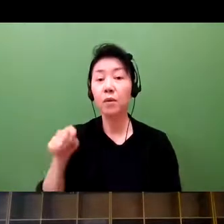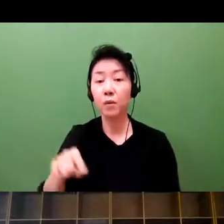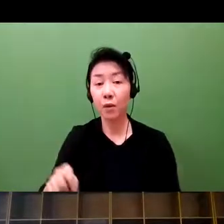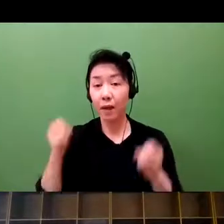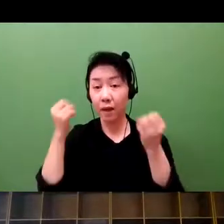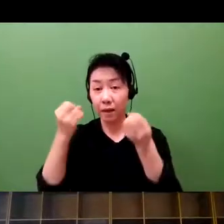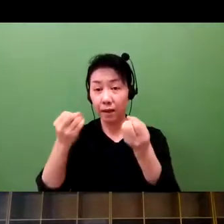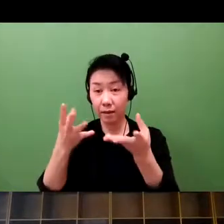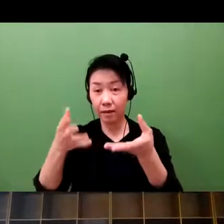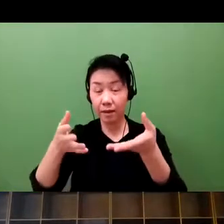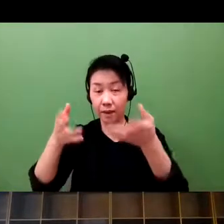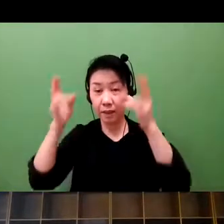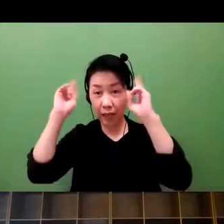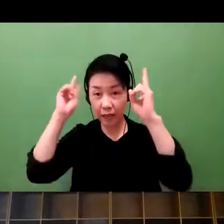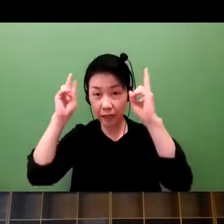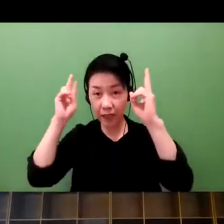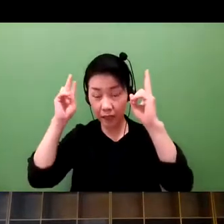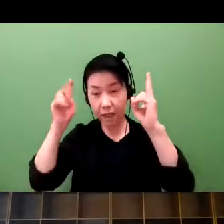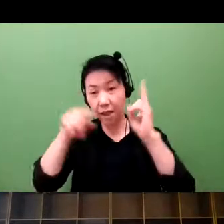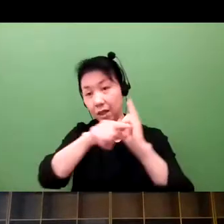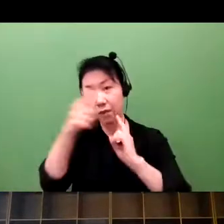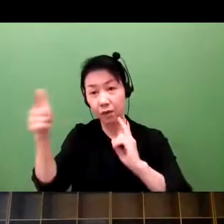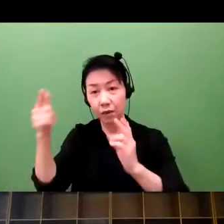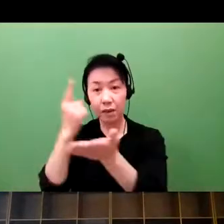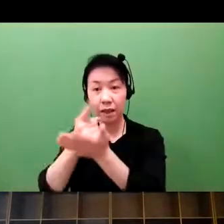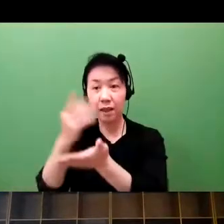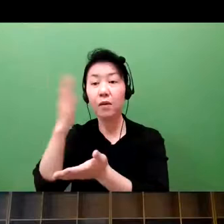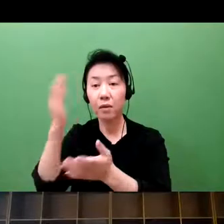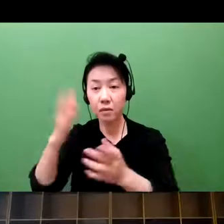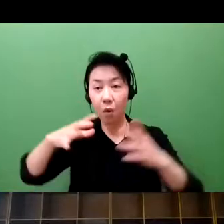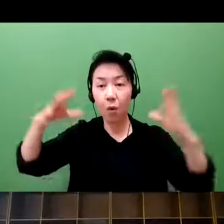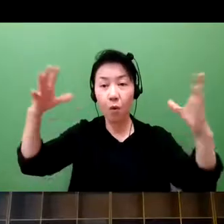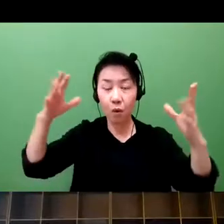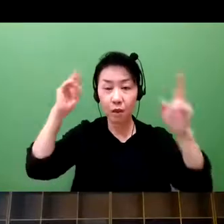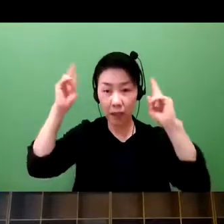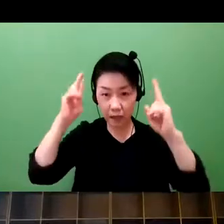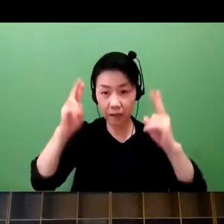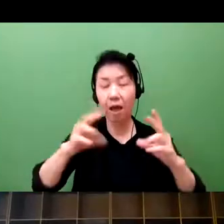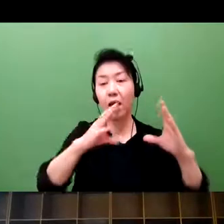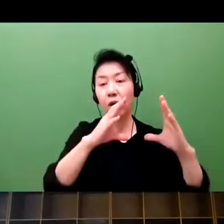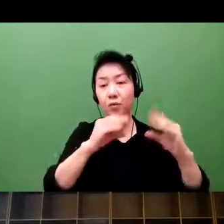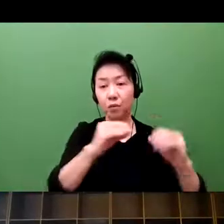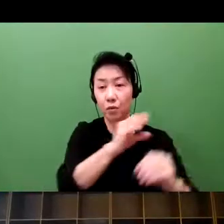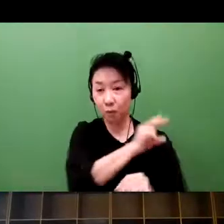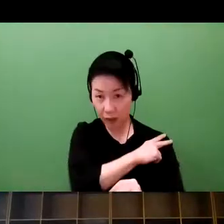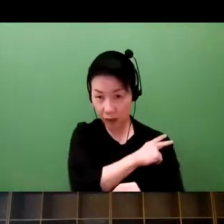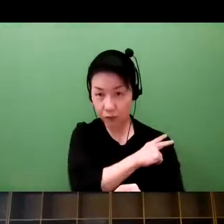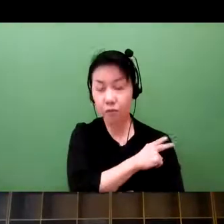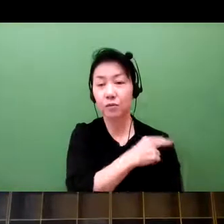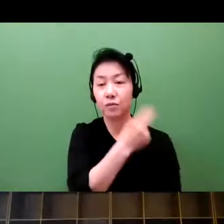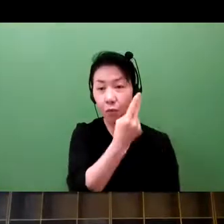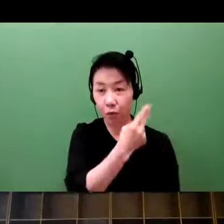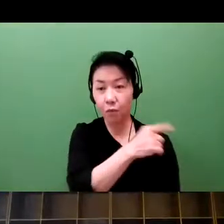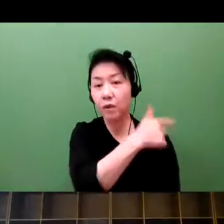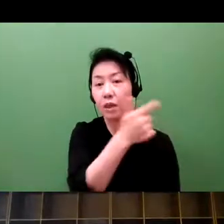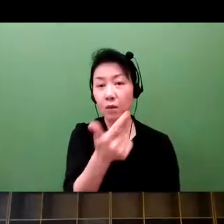And this is not just limited to ventures, but we are look at the so-called mecha ventures with big names such as SoftBank and Docomo.